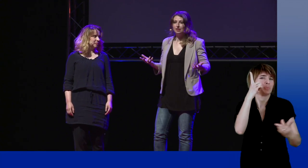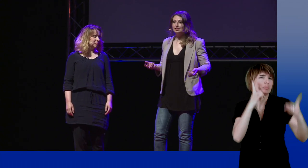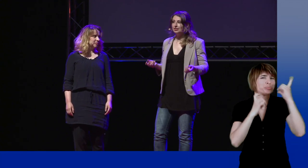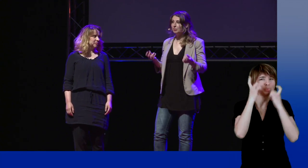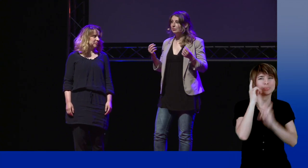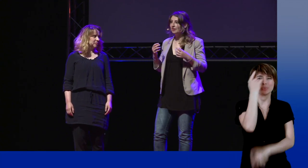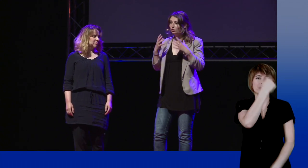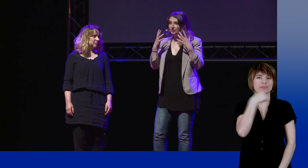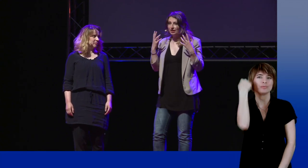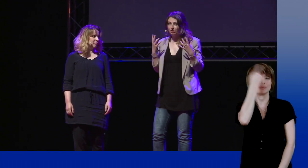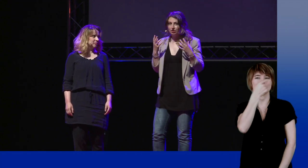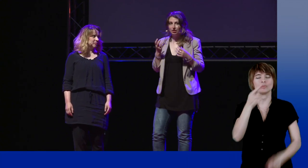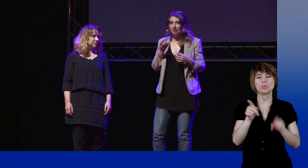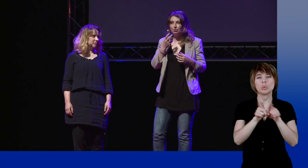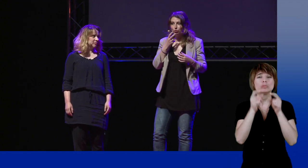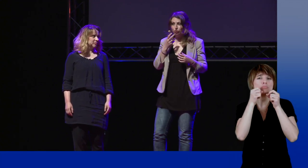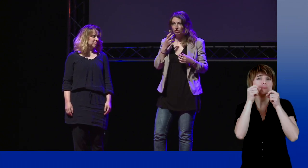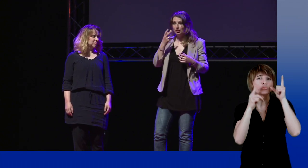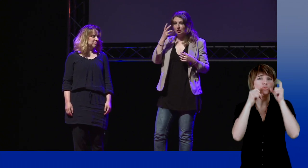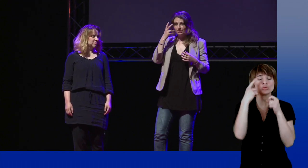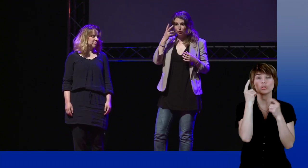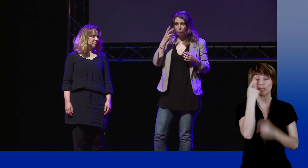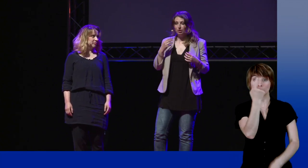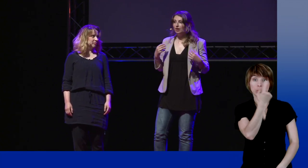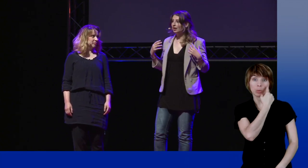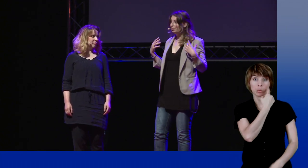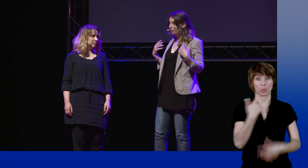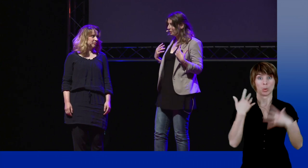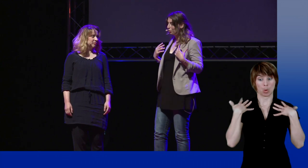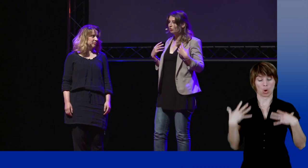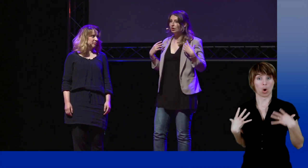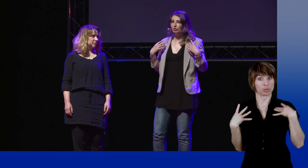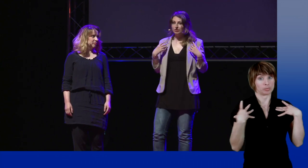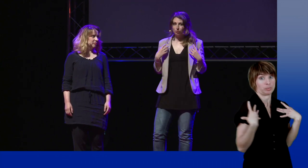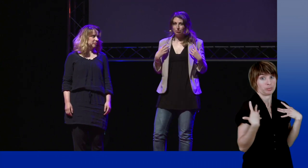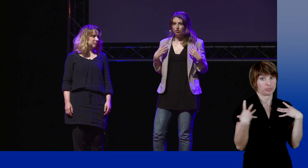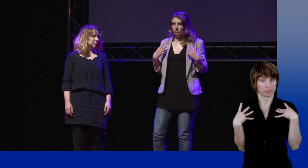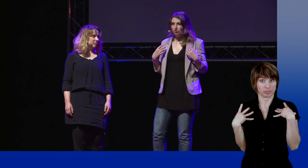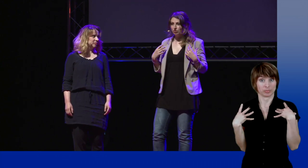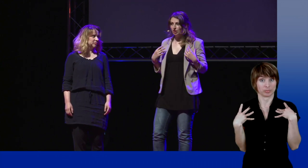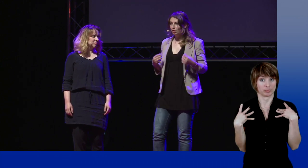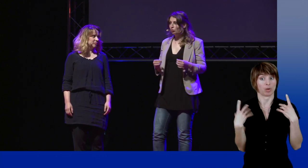they express themselves with face, mouth, eyes. Body stance is also meaningful.